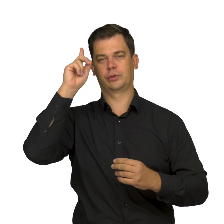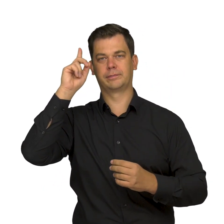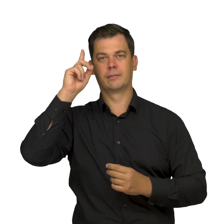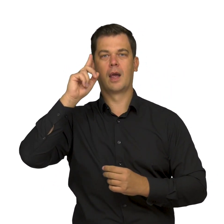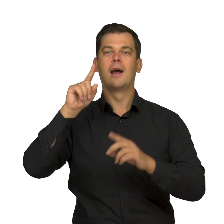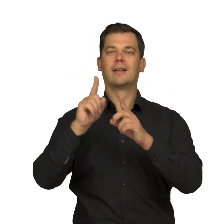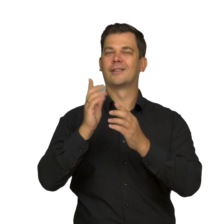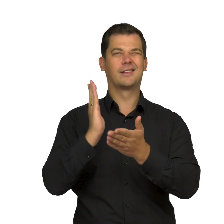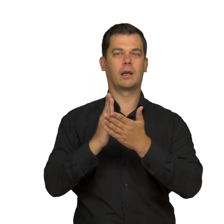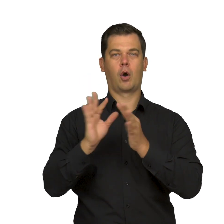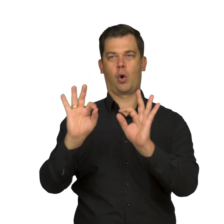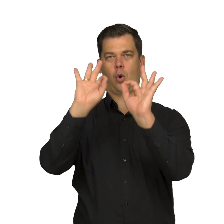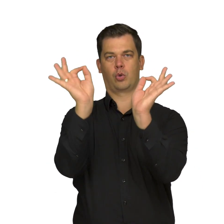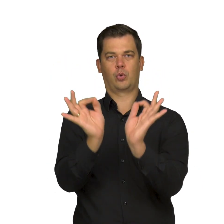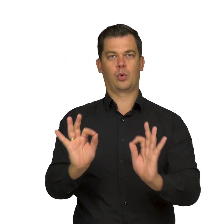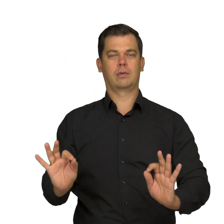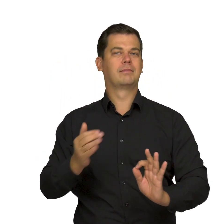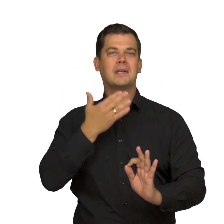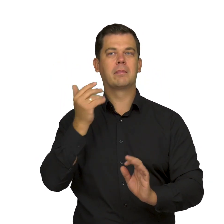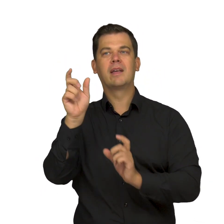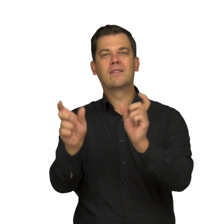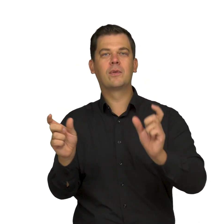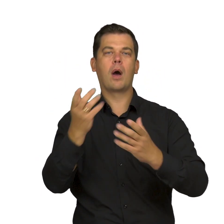They are merely outlined and show no individual features.